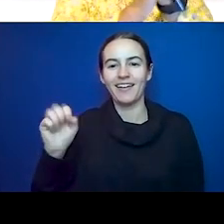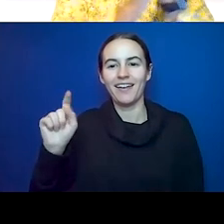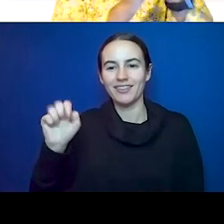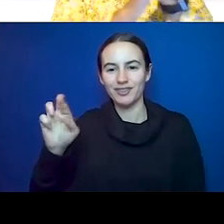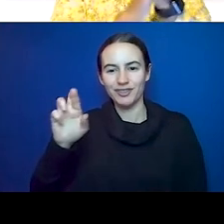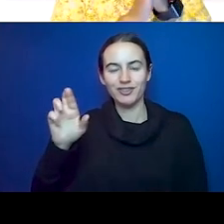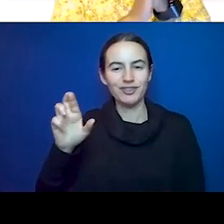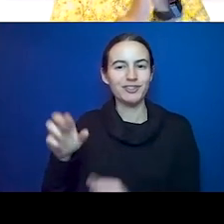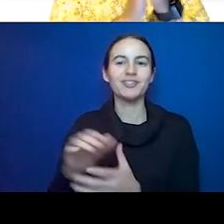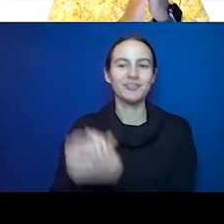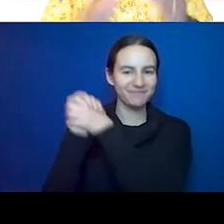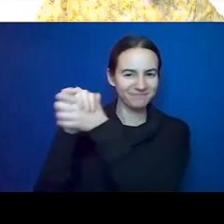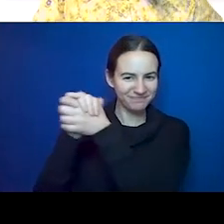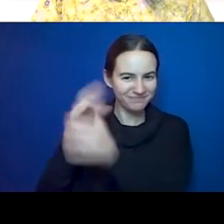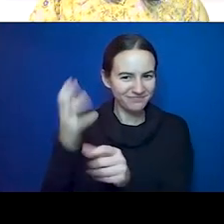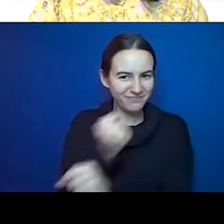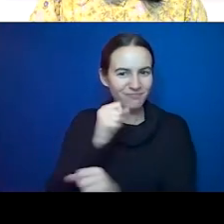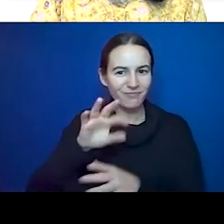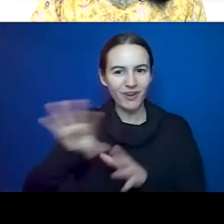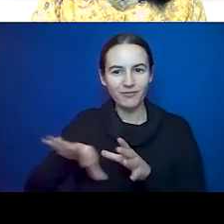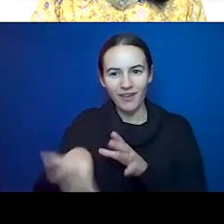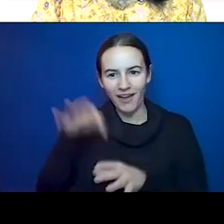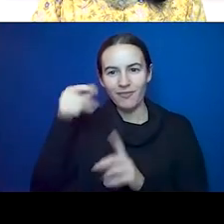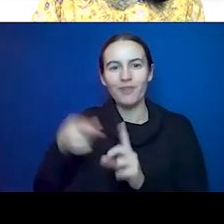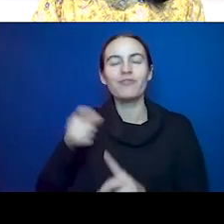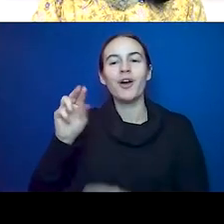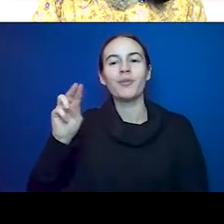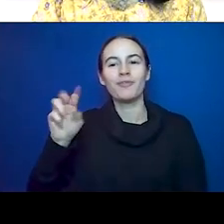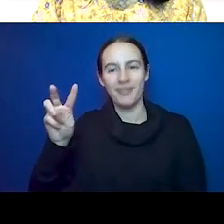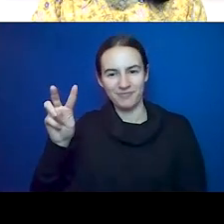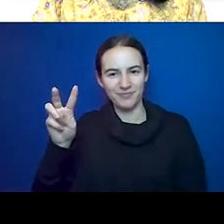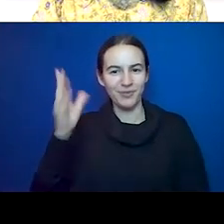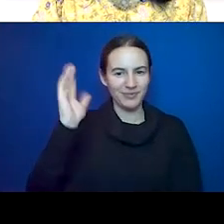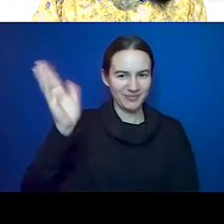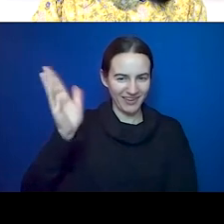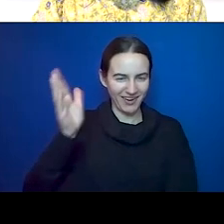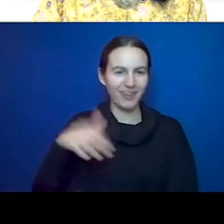our November webinar. Claps to Tina HESTER. Thank